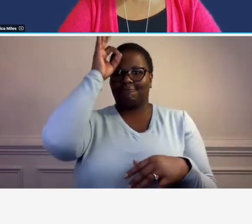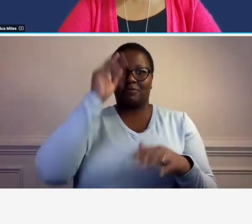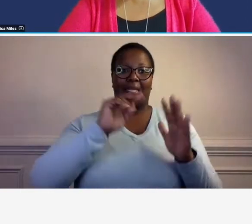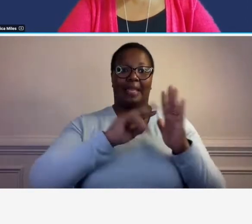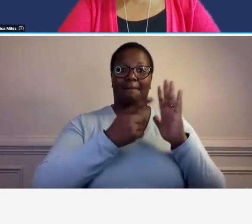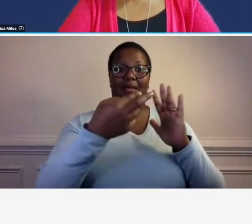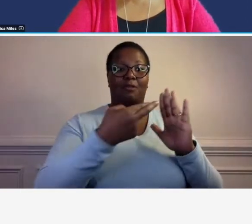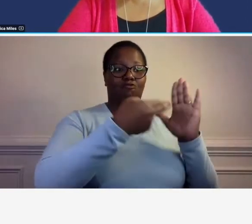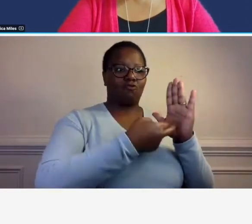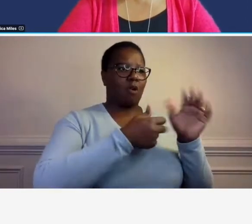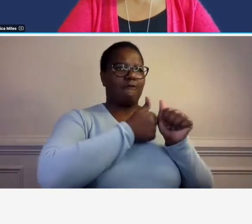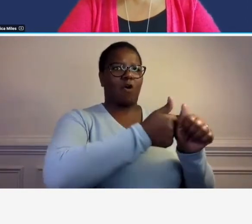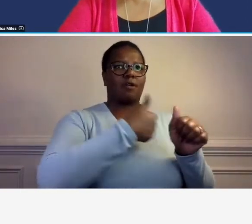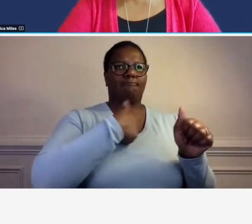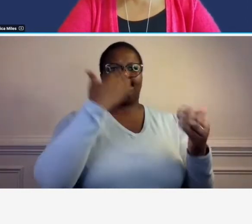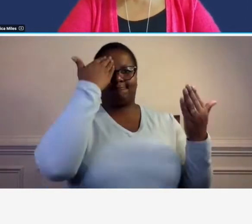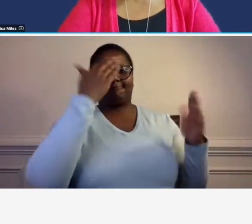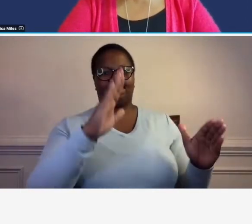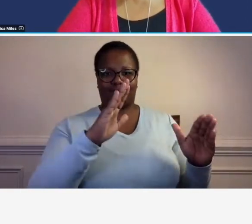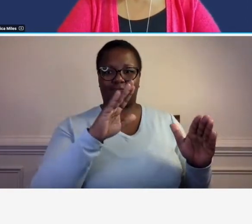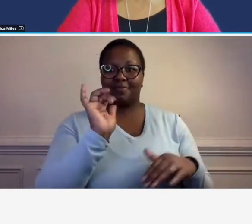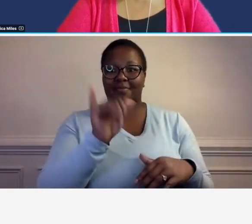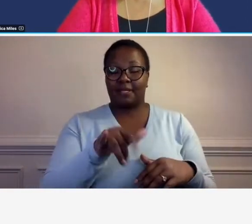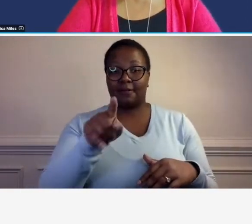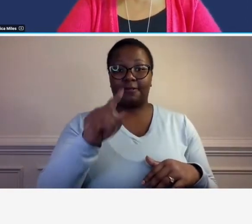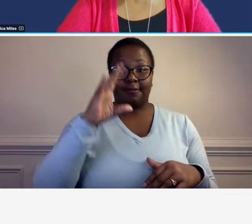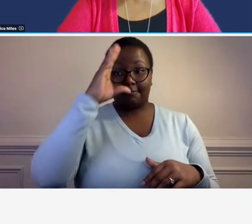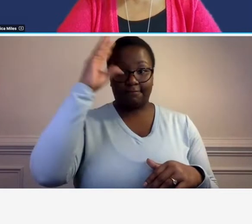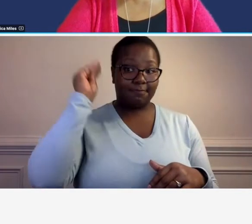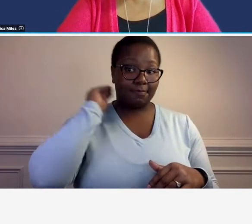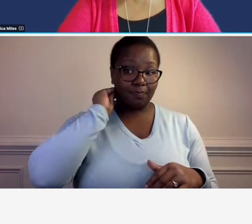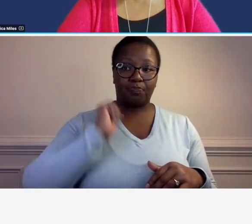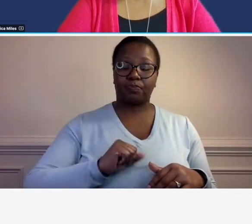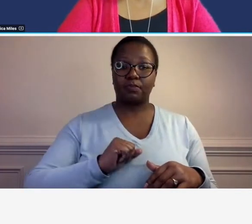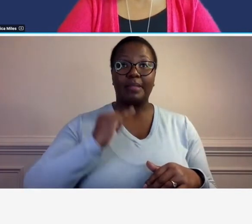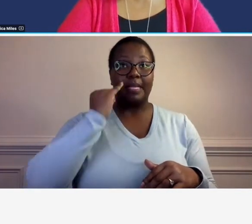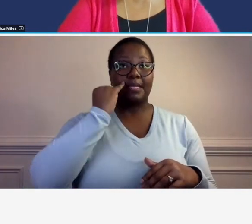so keep in mind that when there is one dollar or more of federal aid that is used to fund a